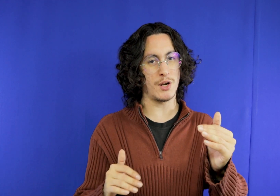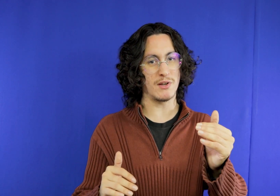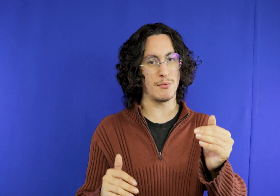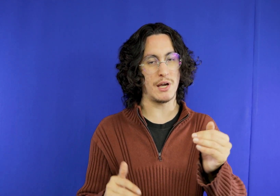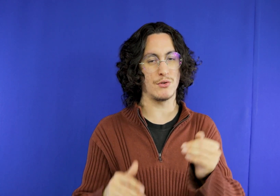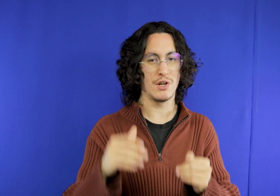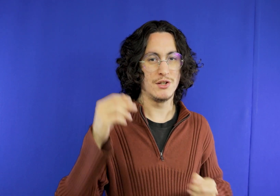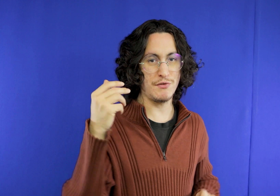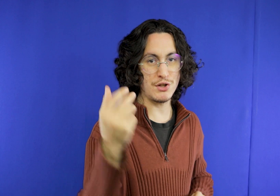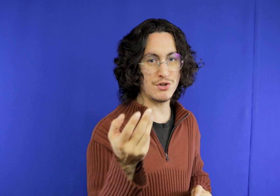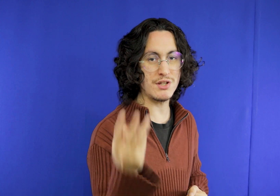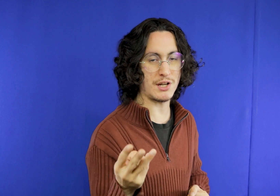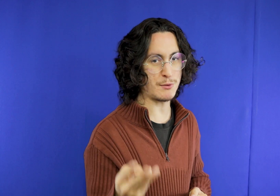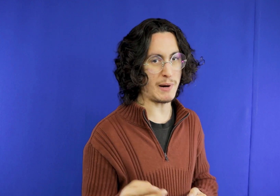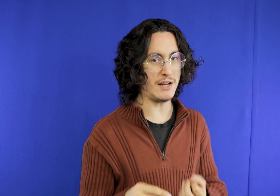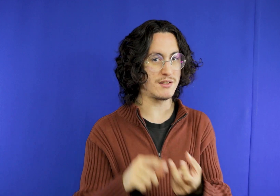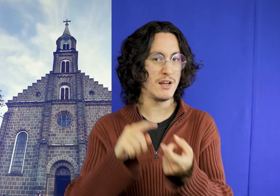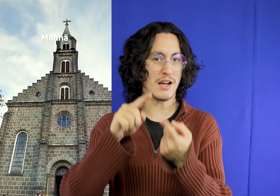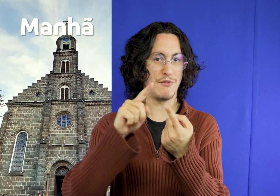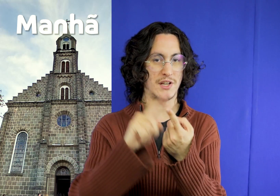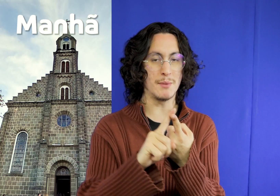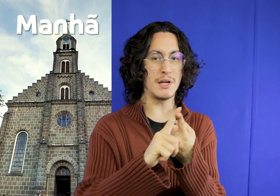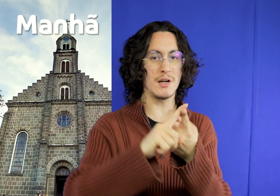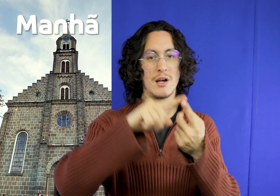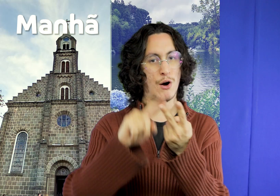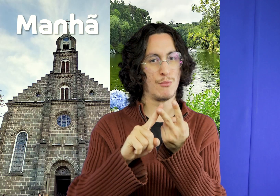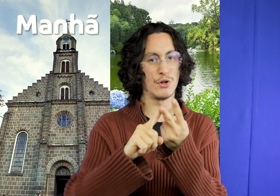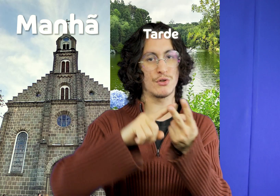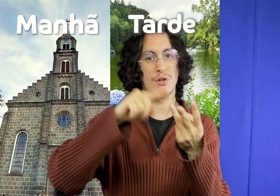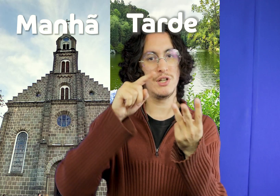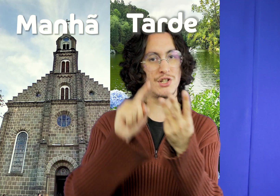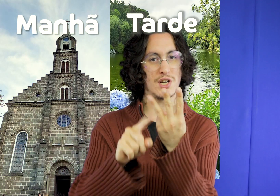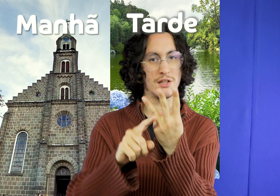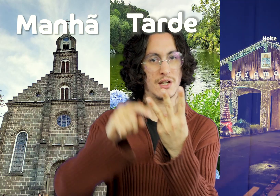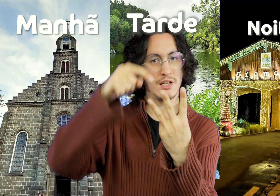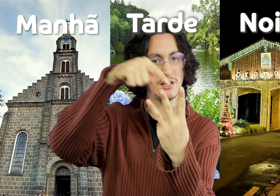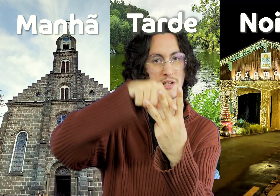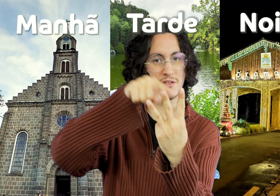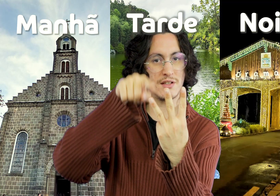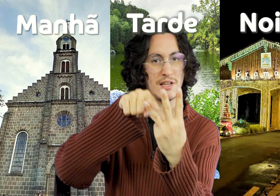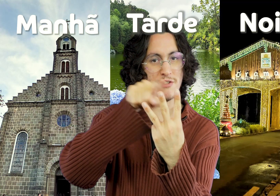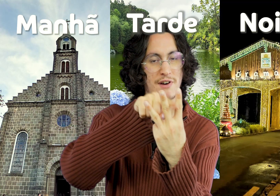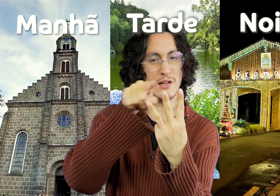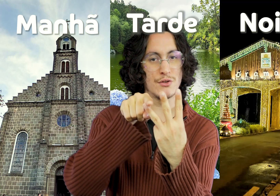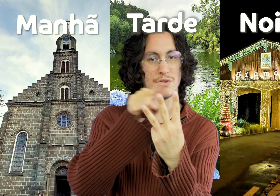it works more or less divided into 3 parts breakfast, lunch and dinner and in between these intervals and